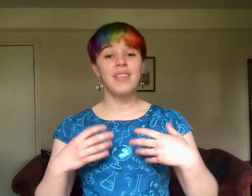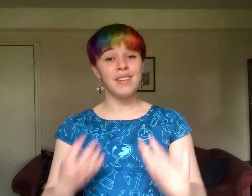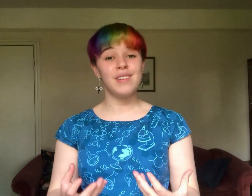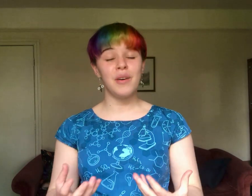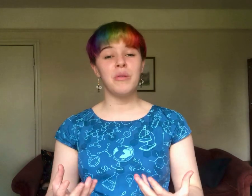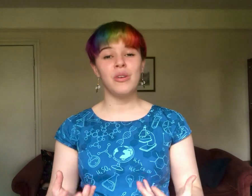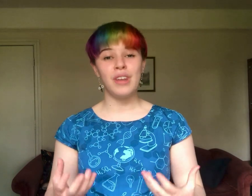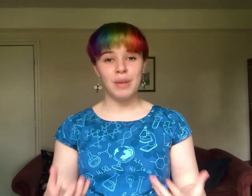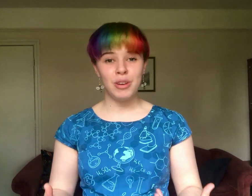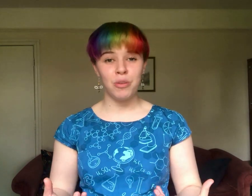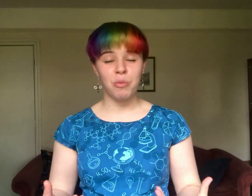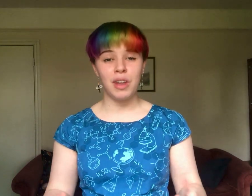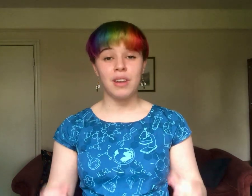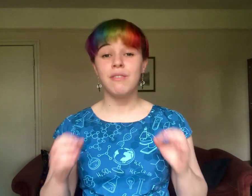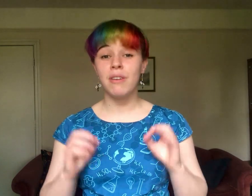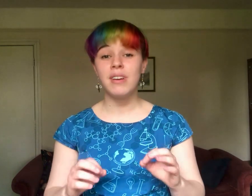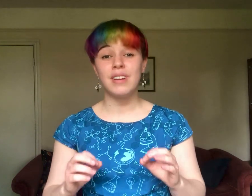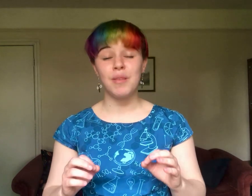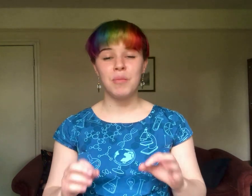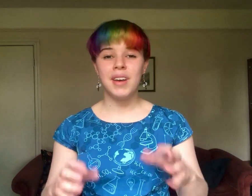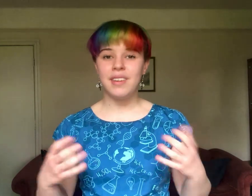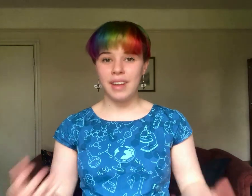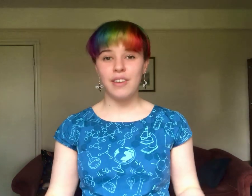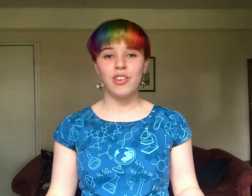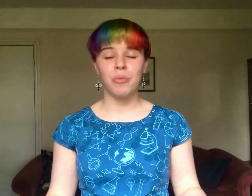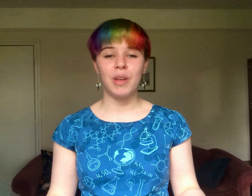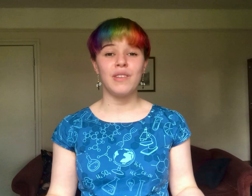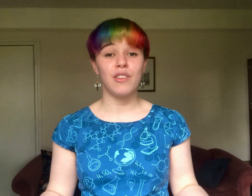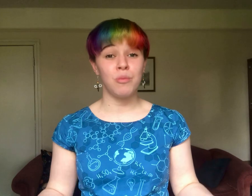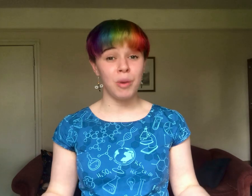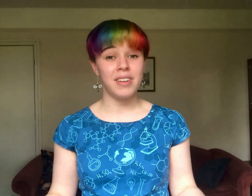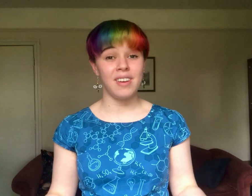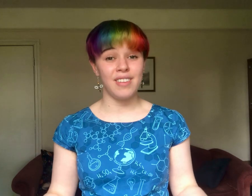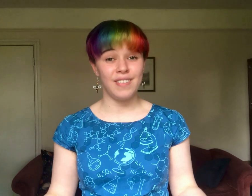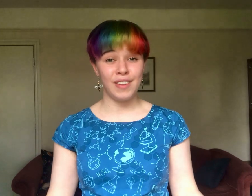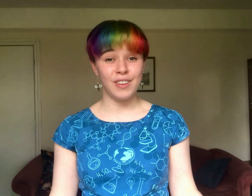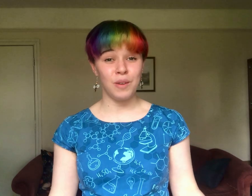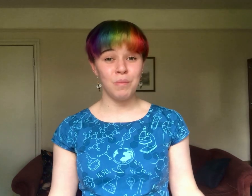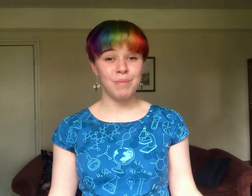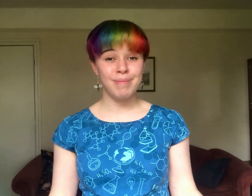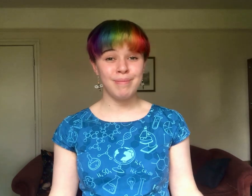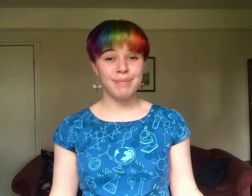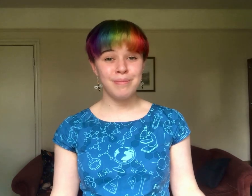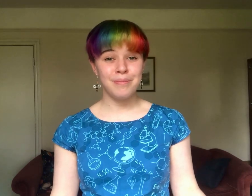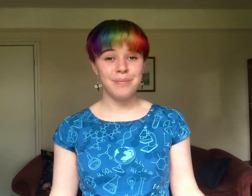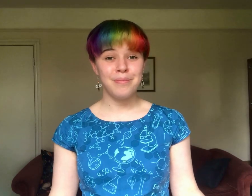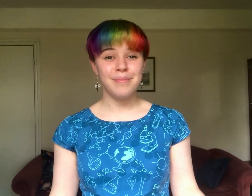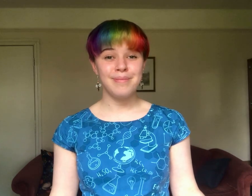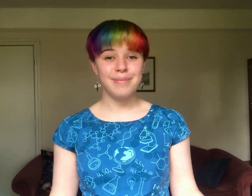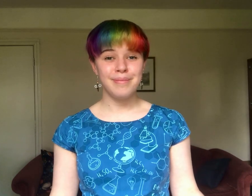That is how I'm going to image something very dim next to something that's brighter than the sun.